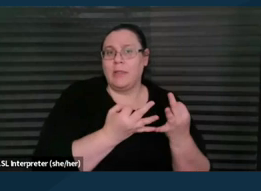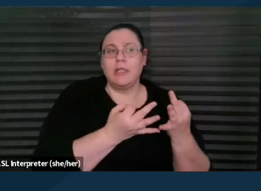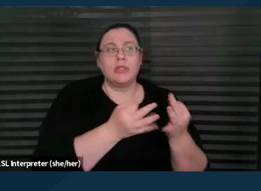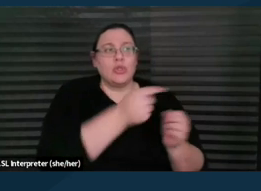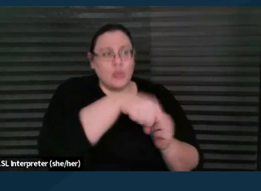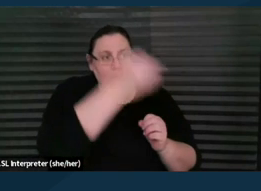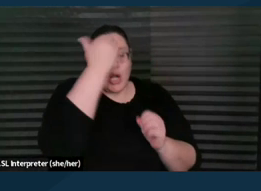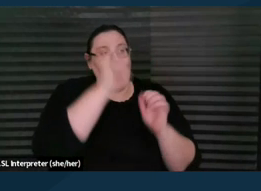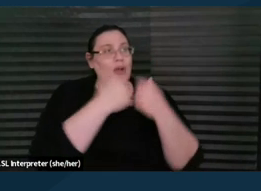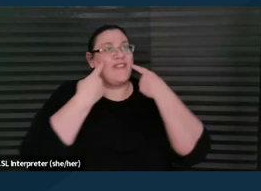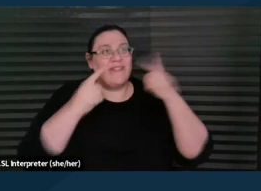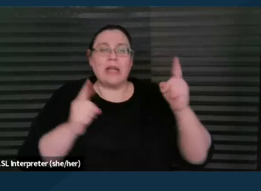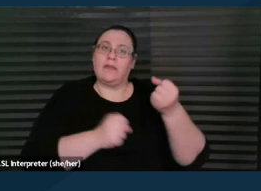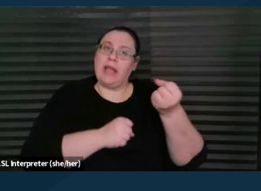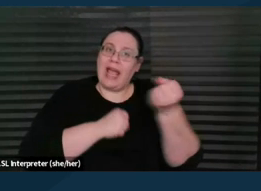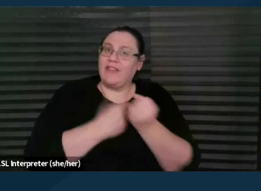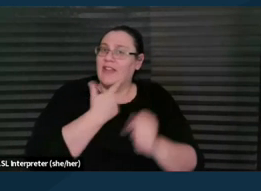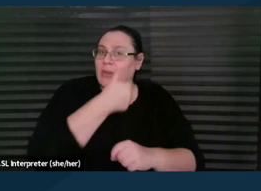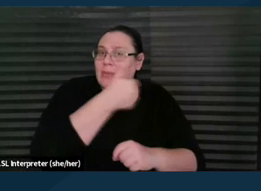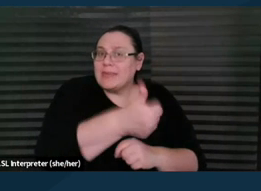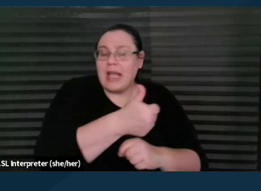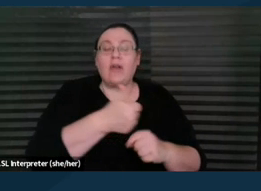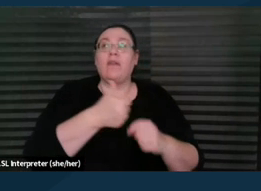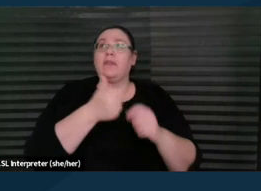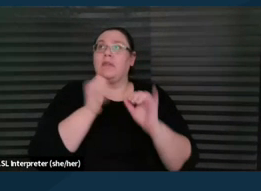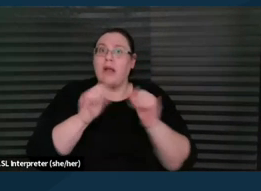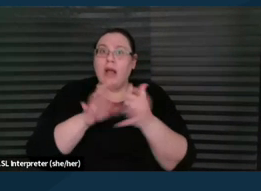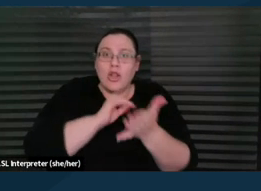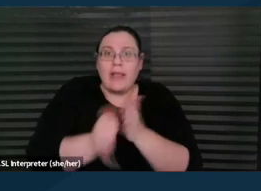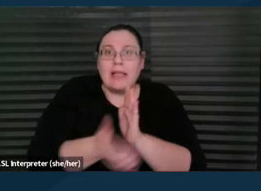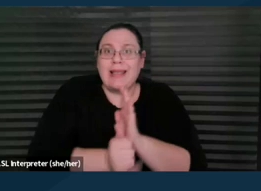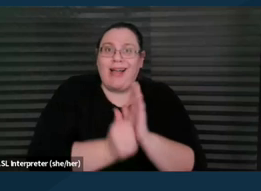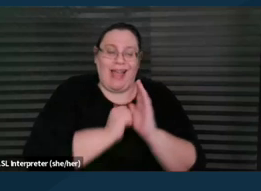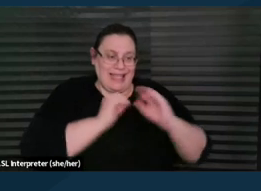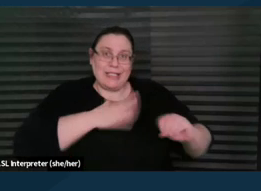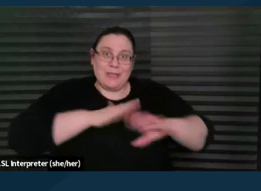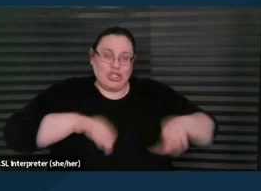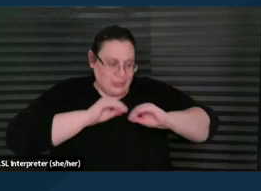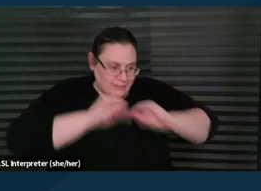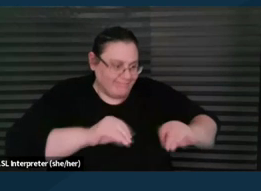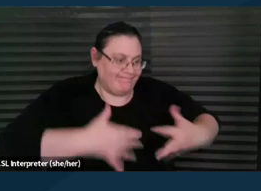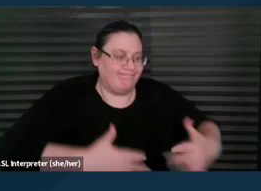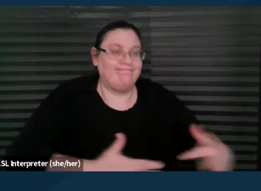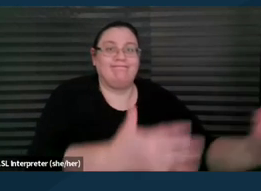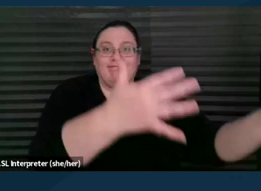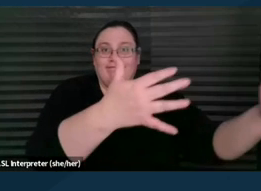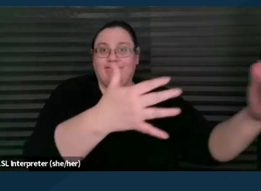on their own behalf and how to pass onto their child those advocacy skills as well. That's got a tremendous impact